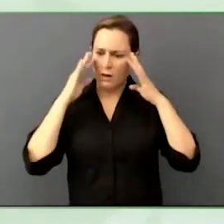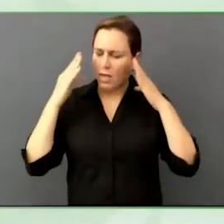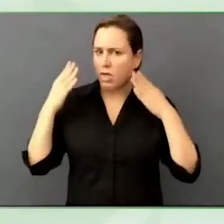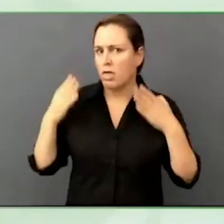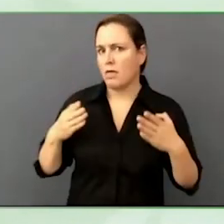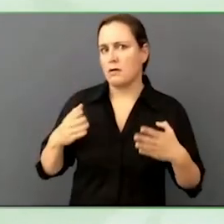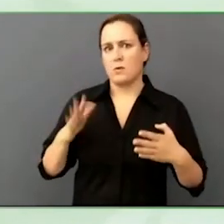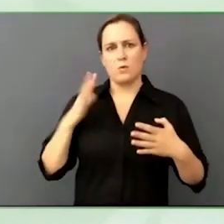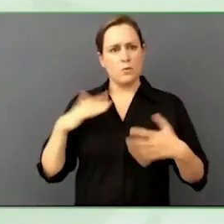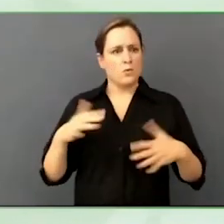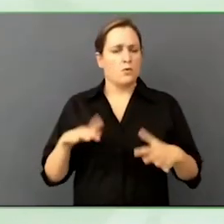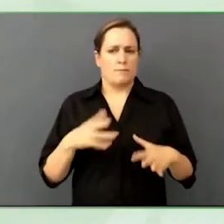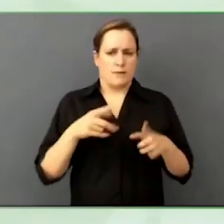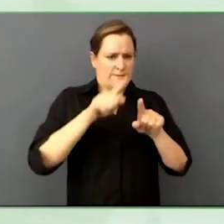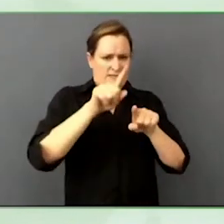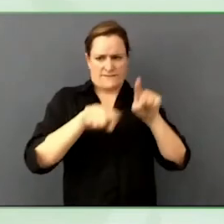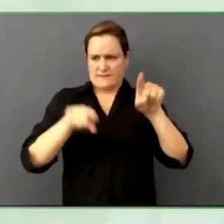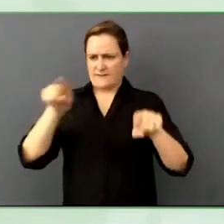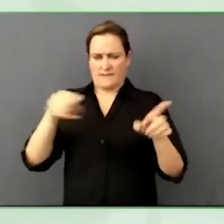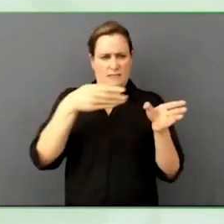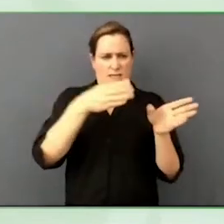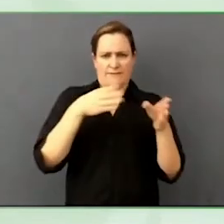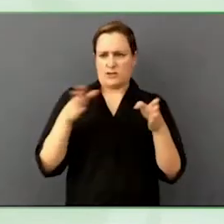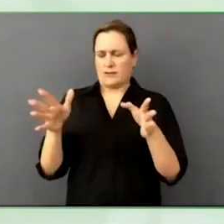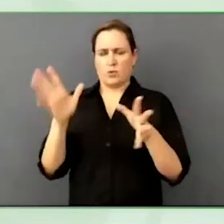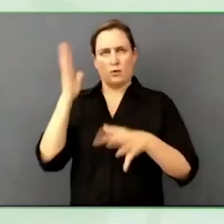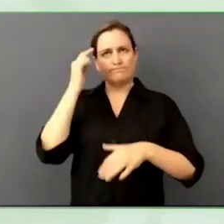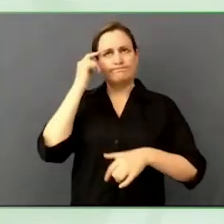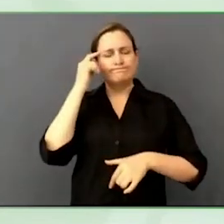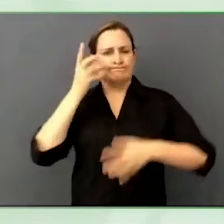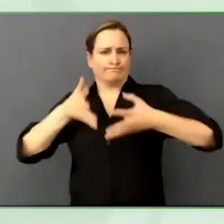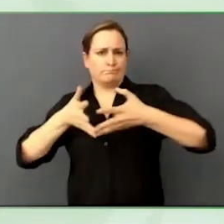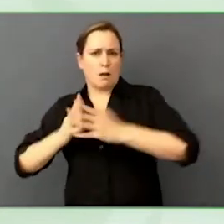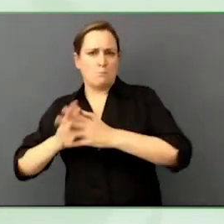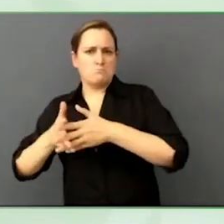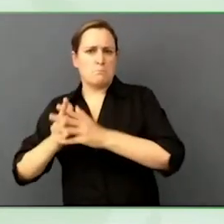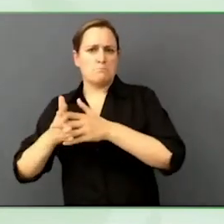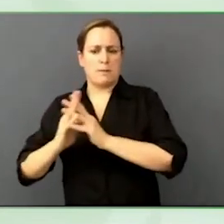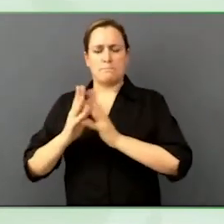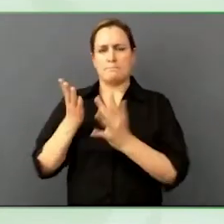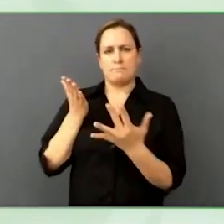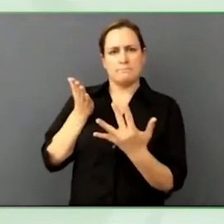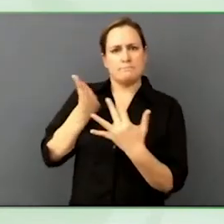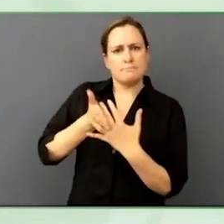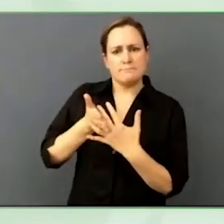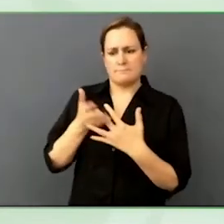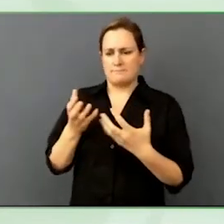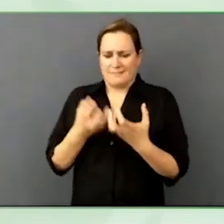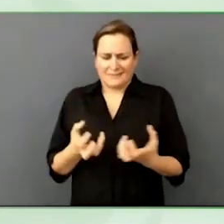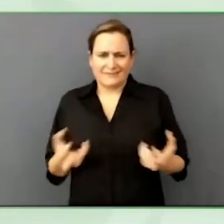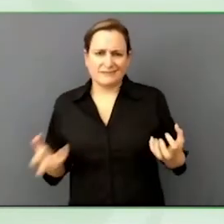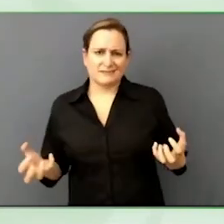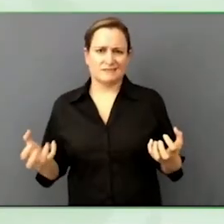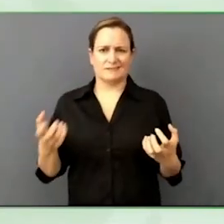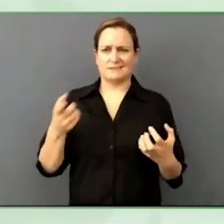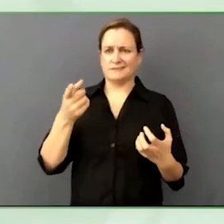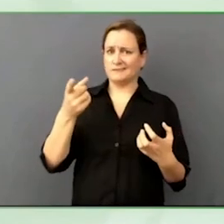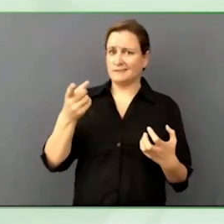and energy into designing more accessible devices and products. What would be your recommendation?